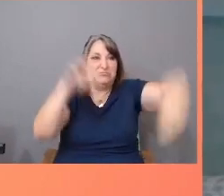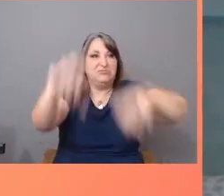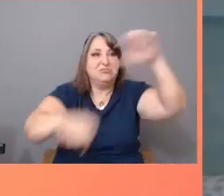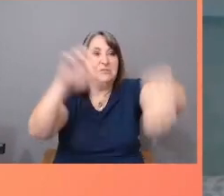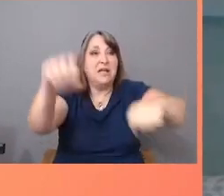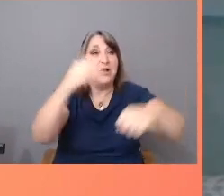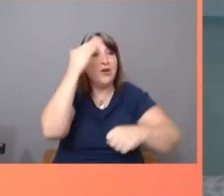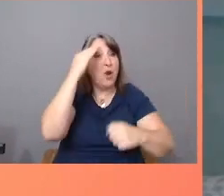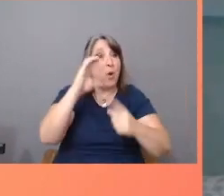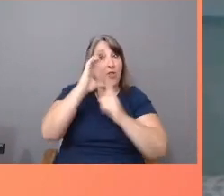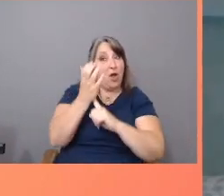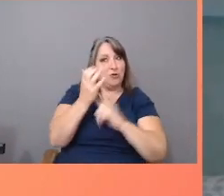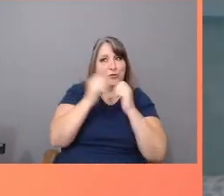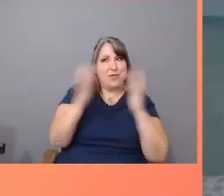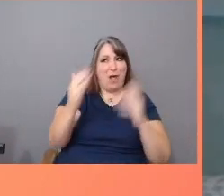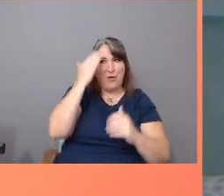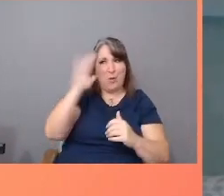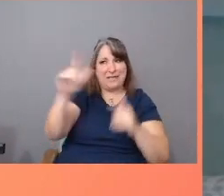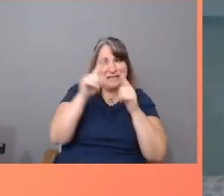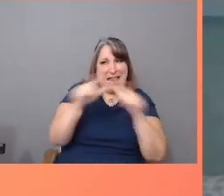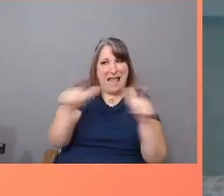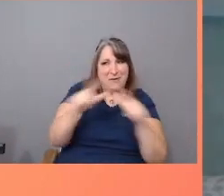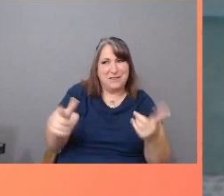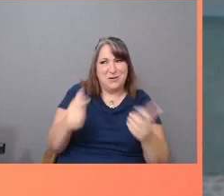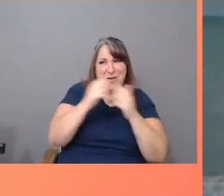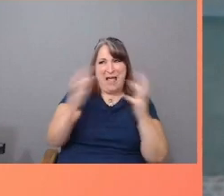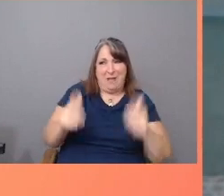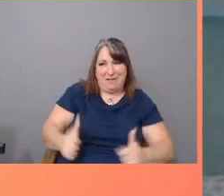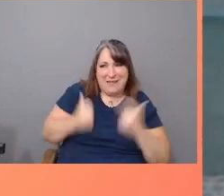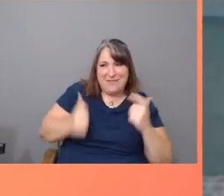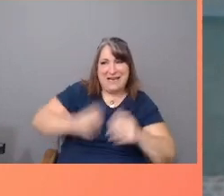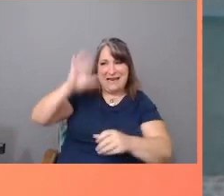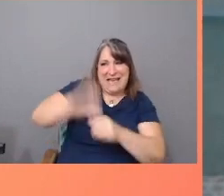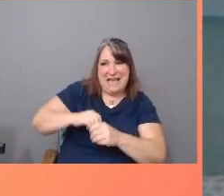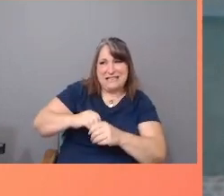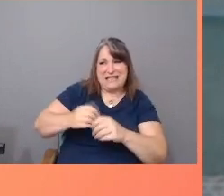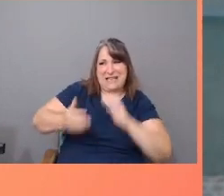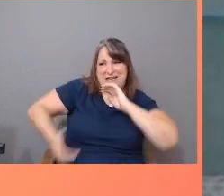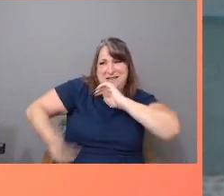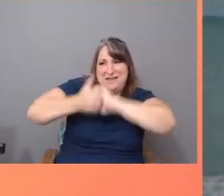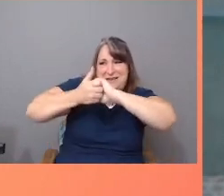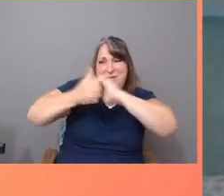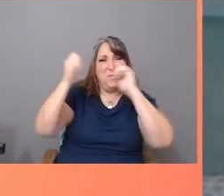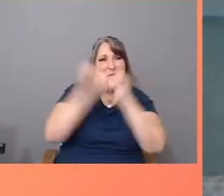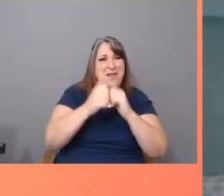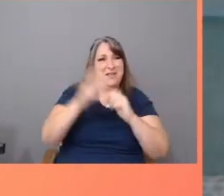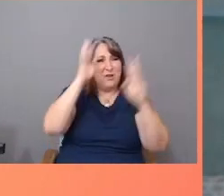its language, without living and engaging with and collaborating with the creative authorship of the people